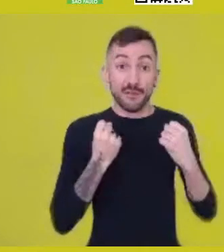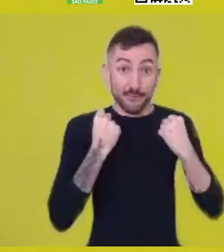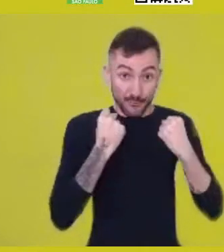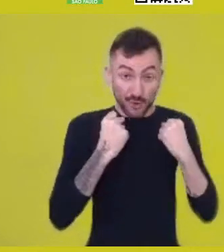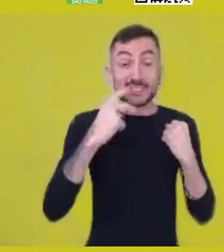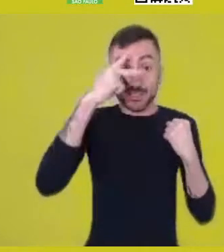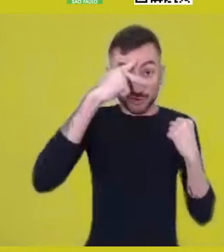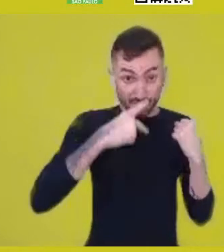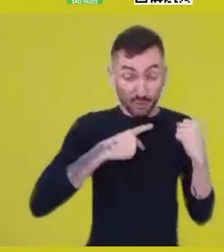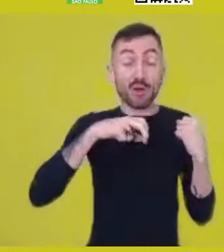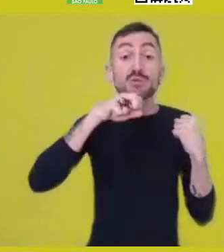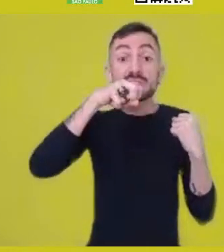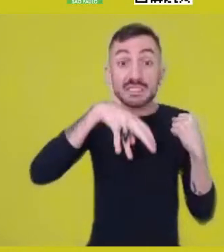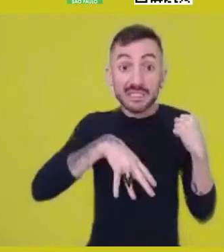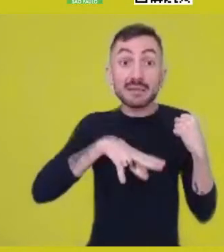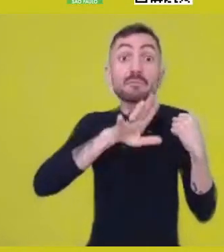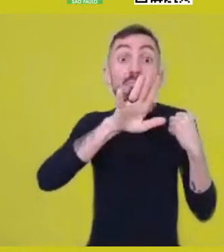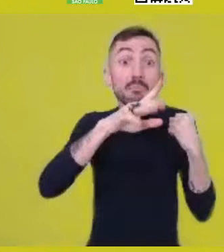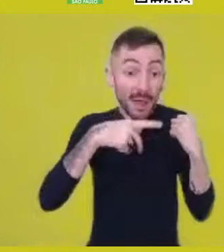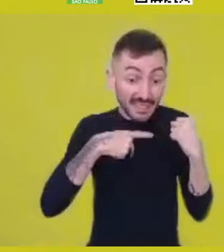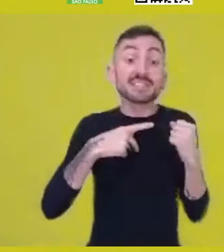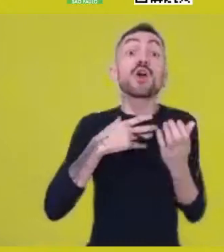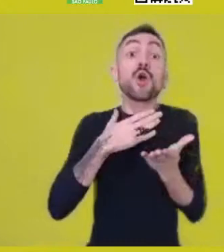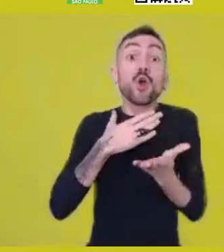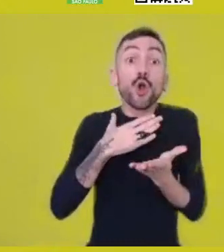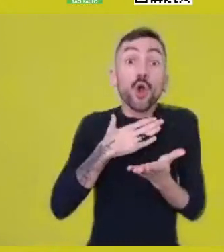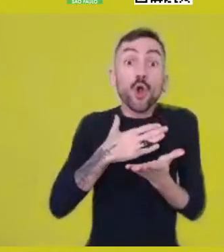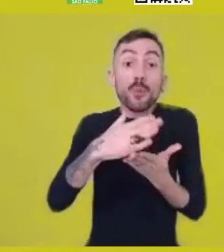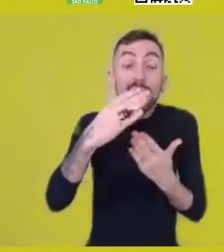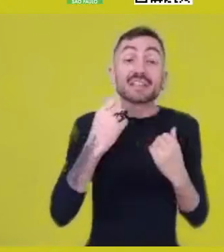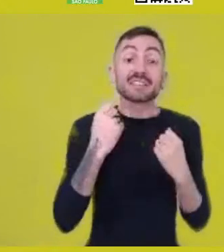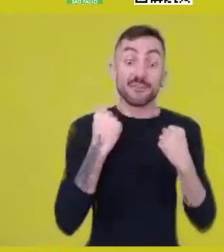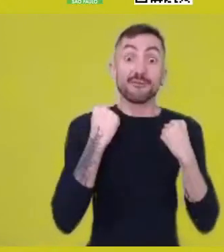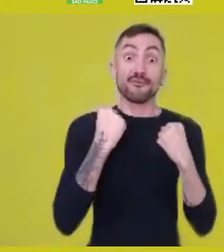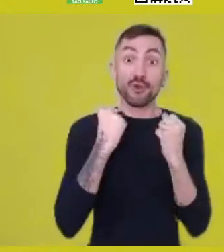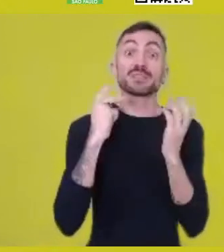that is activated by collective crossing.